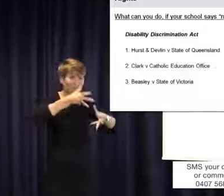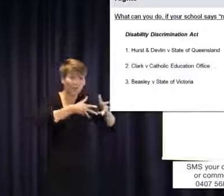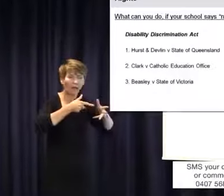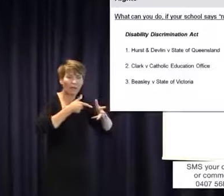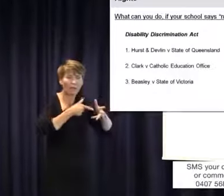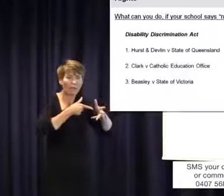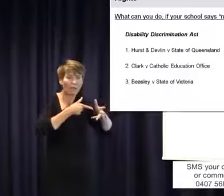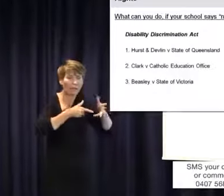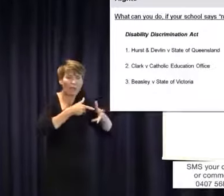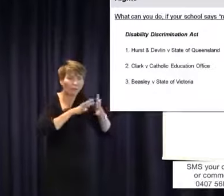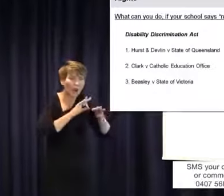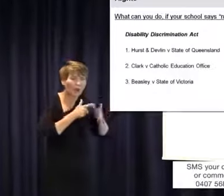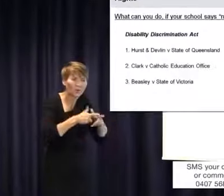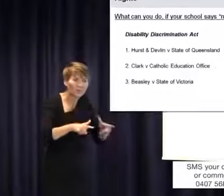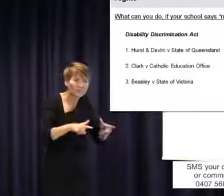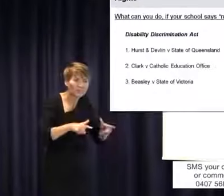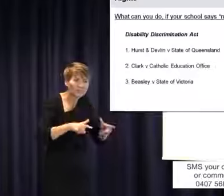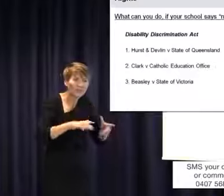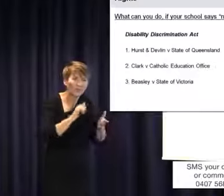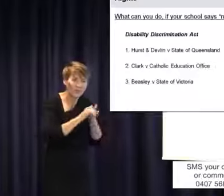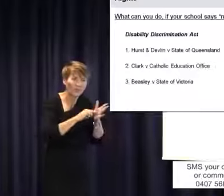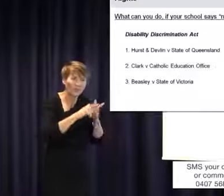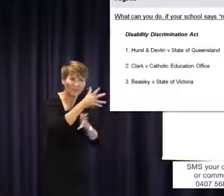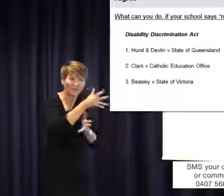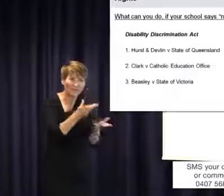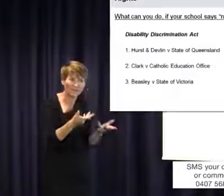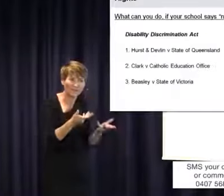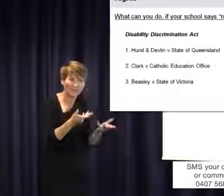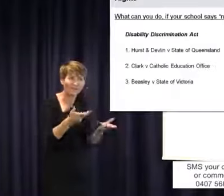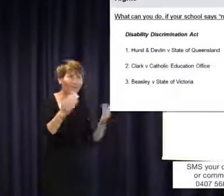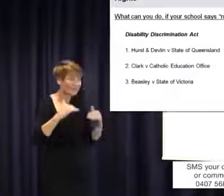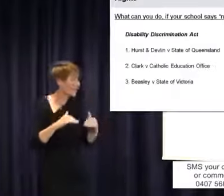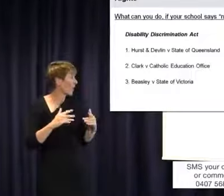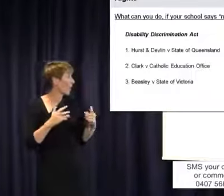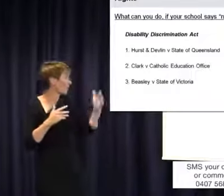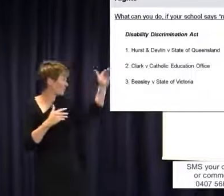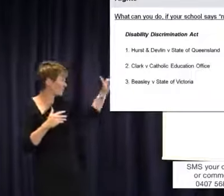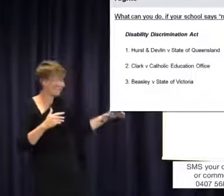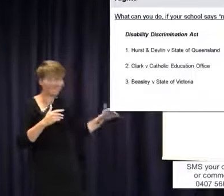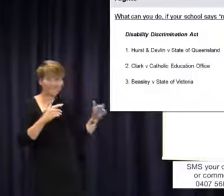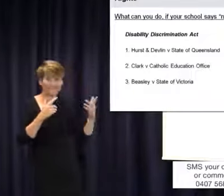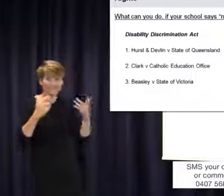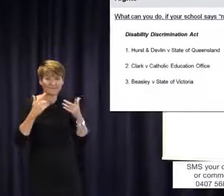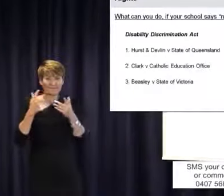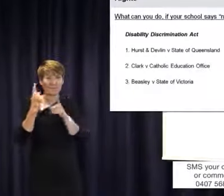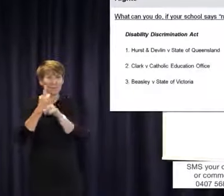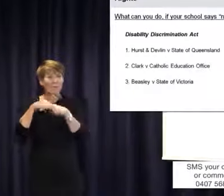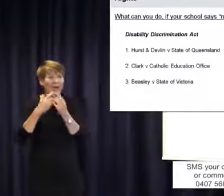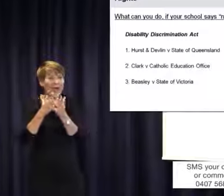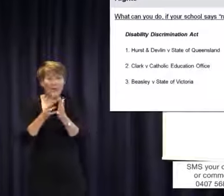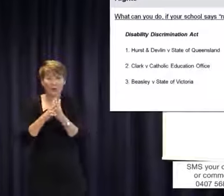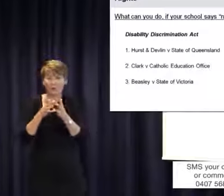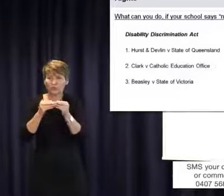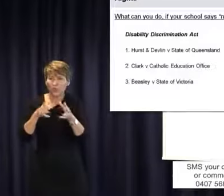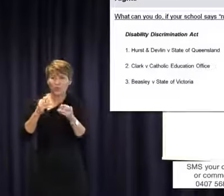about legal responses or remedies to these problems because I would assume that parents,